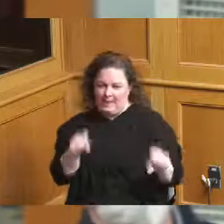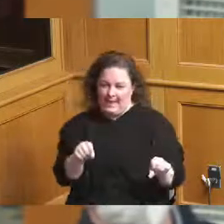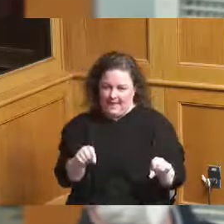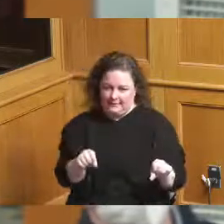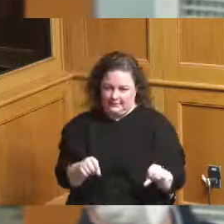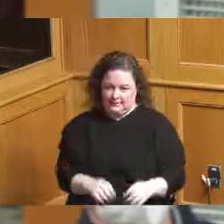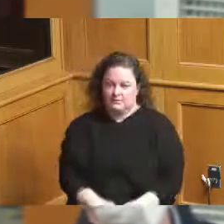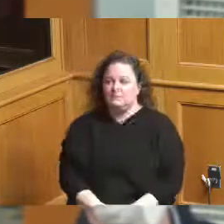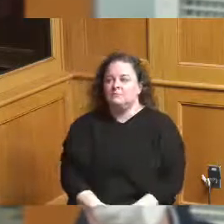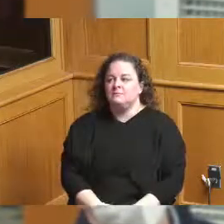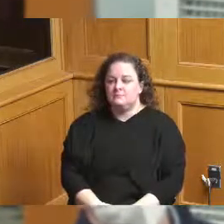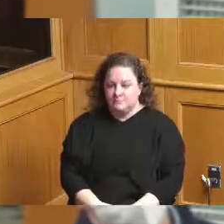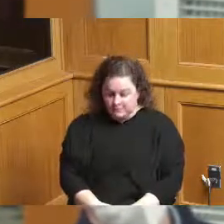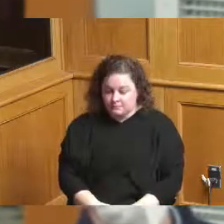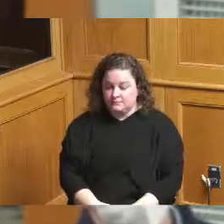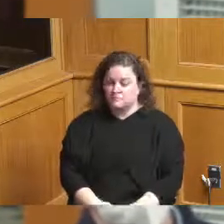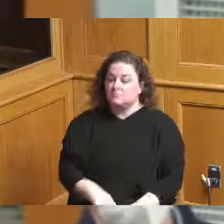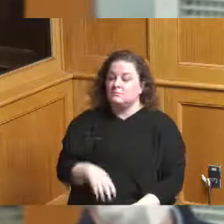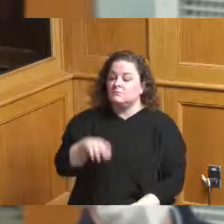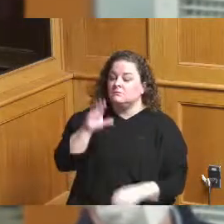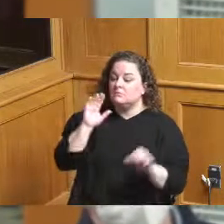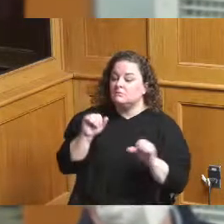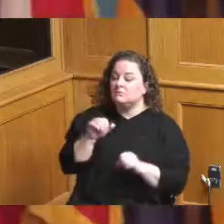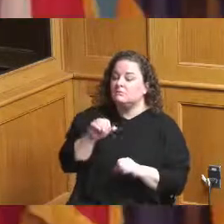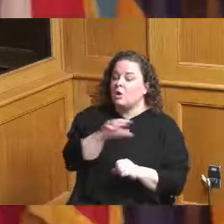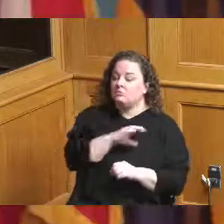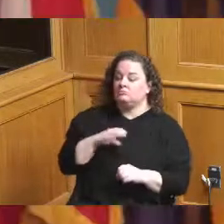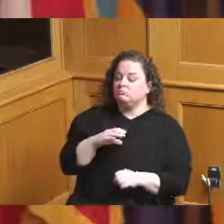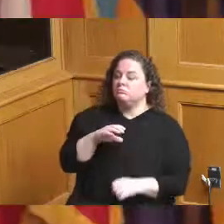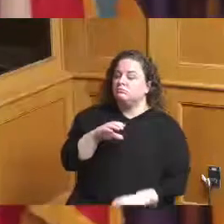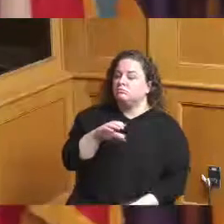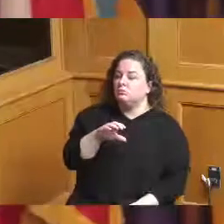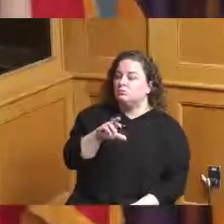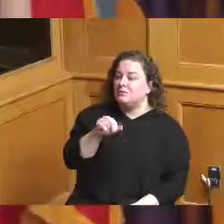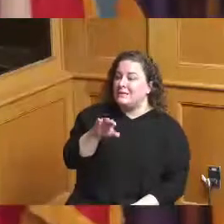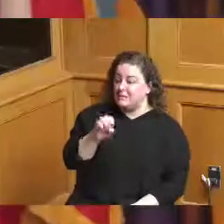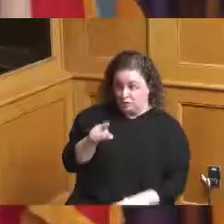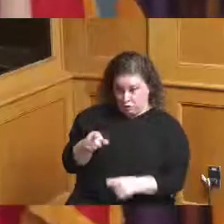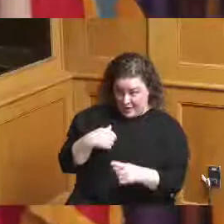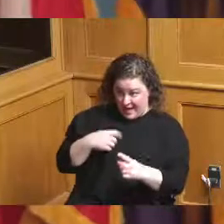do you have experience at doing a convention district have you done one I have not but Steve